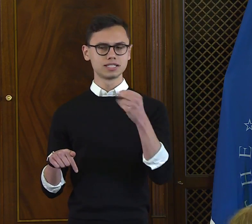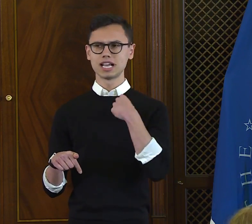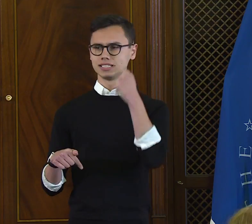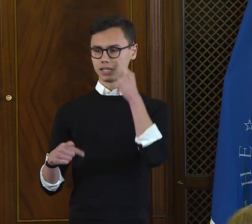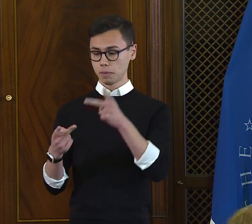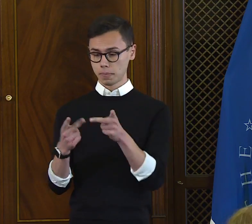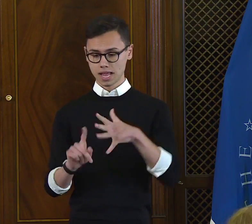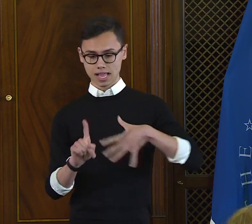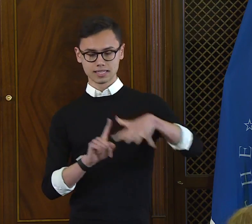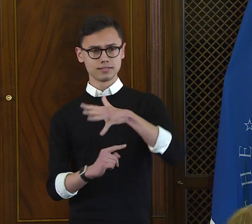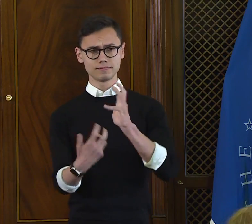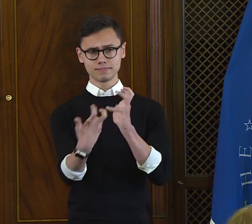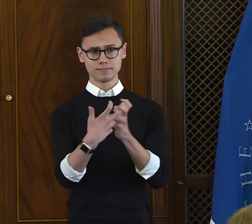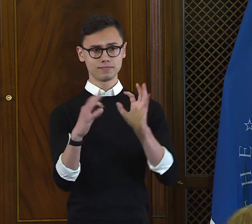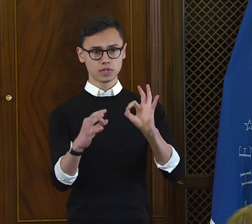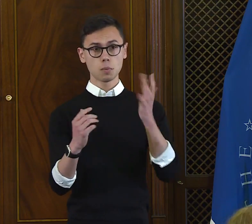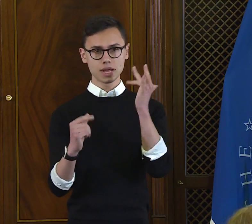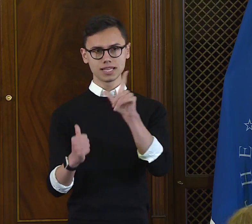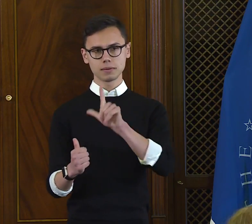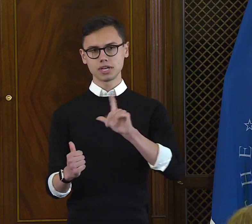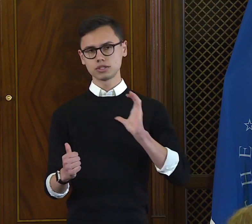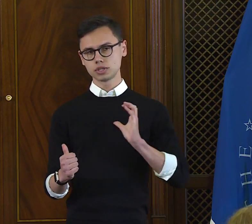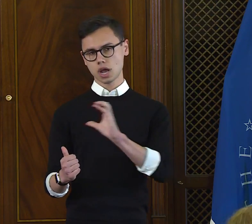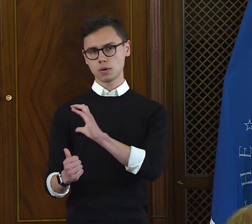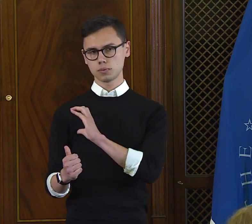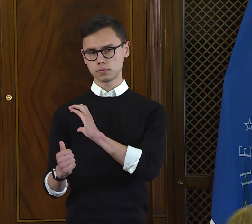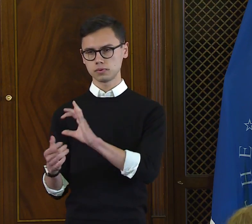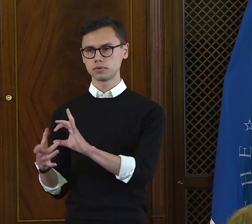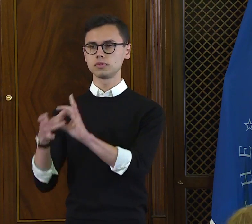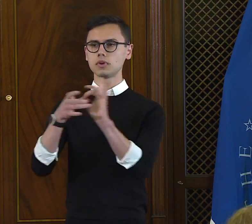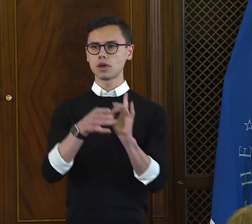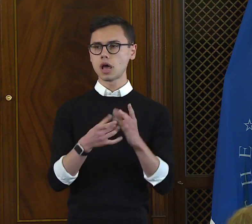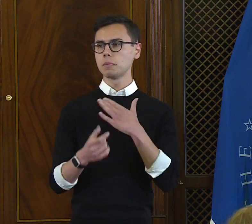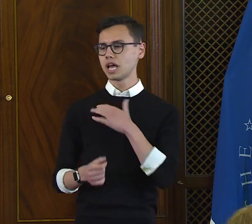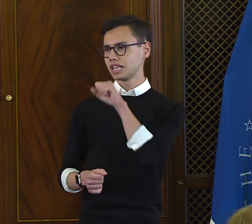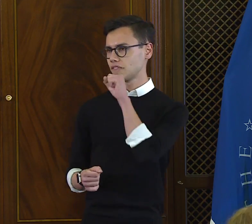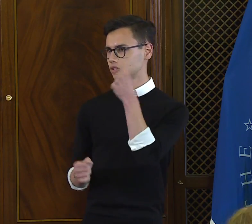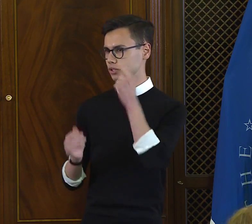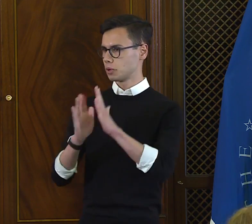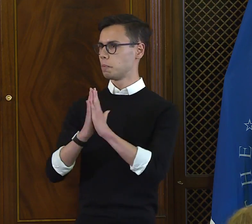One thing that I think that I'm honored to be here because this is the Library of Congress,